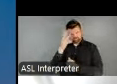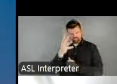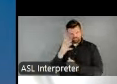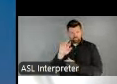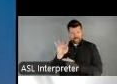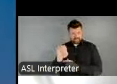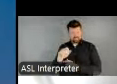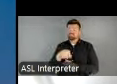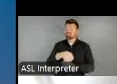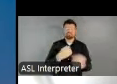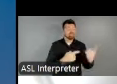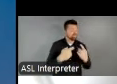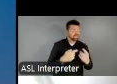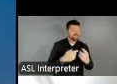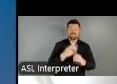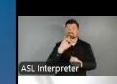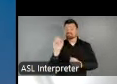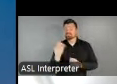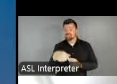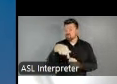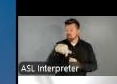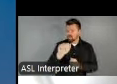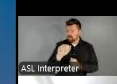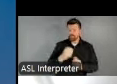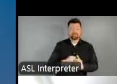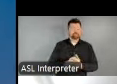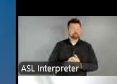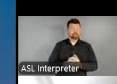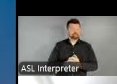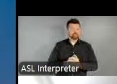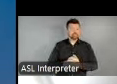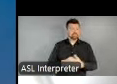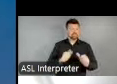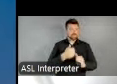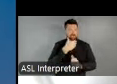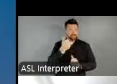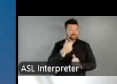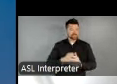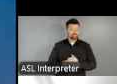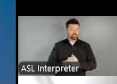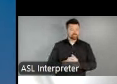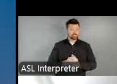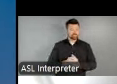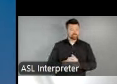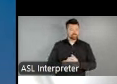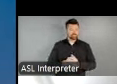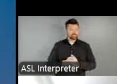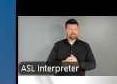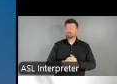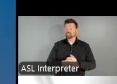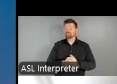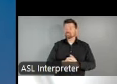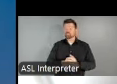in the Q&A box, and we're gonna do our best to get to as many of them as time allows. To the panel,